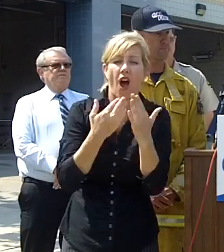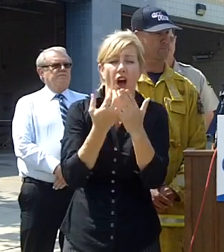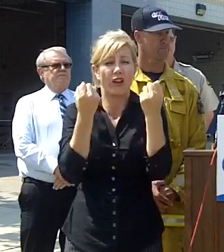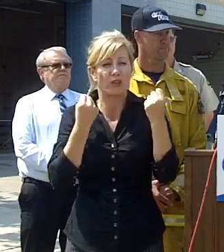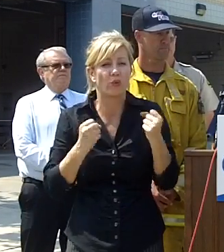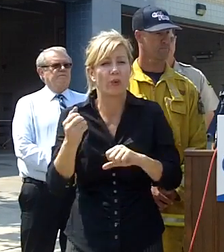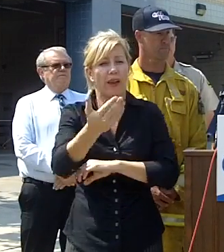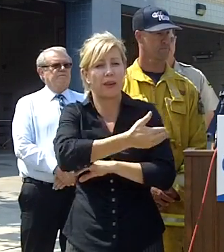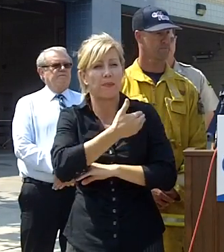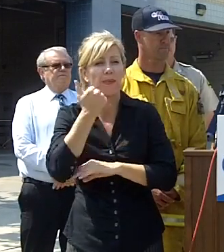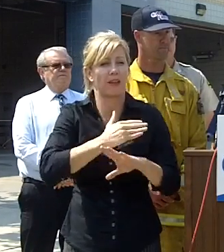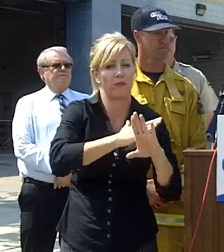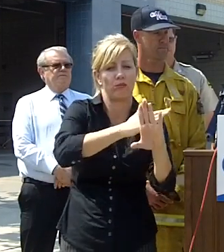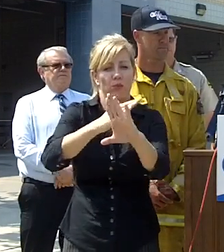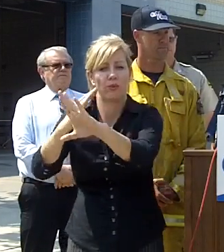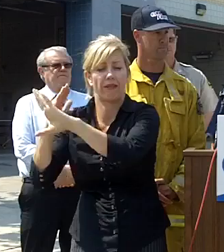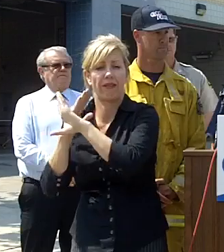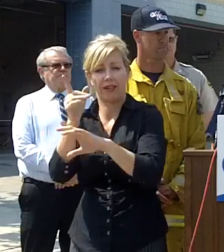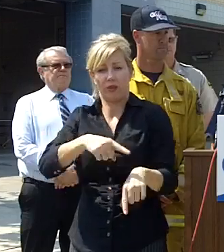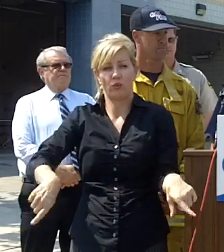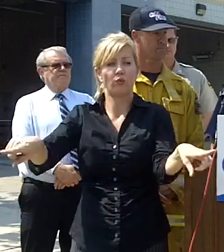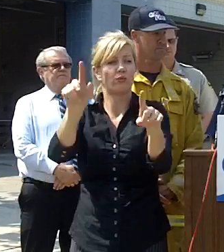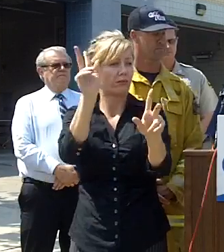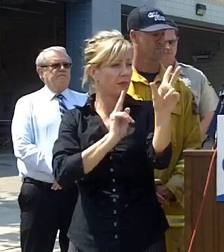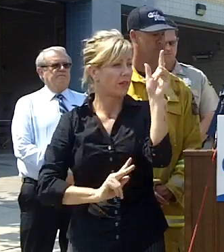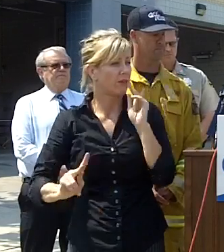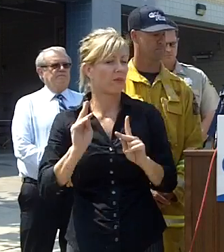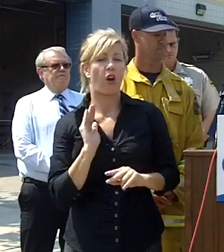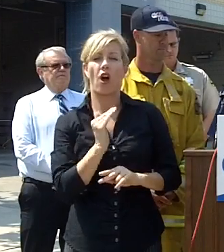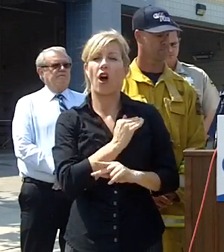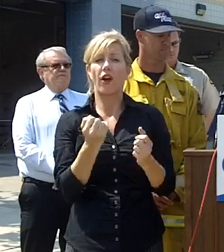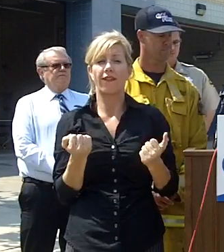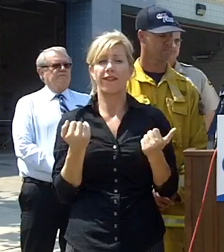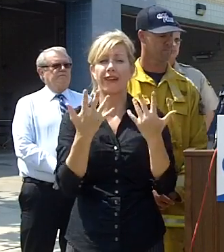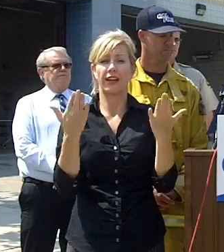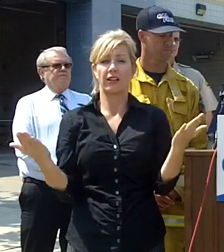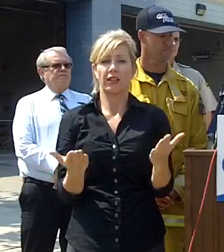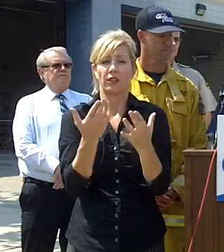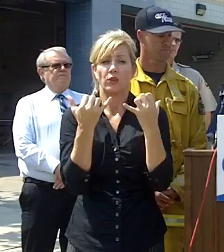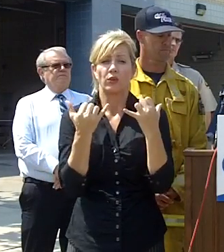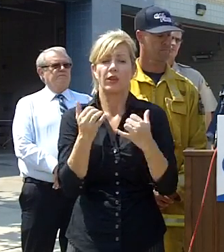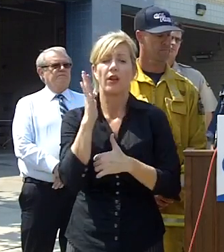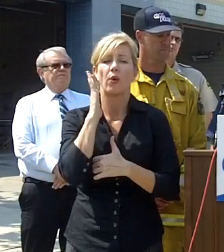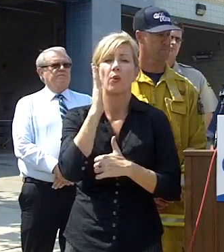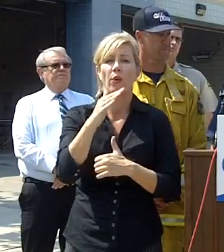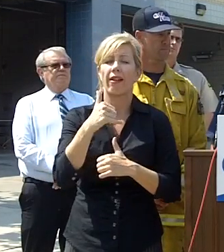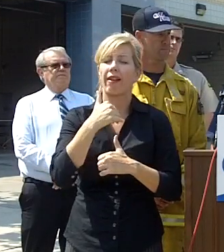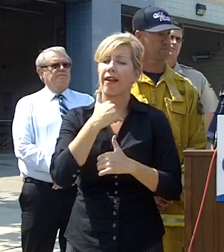darndest to protect the public on our fire today there's there will be concrete information on